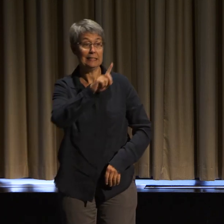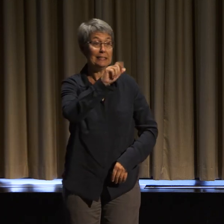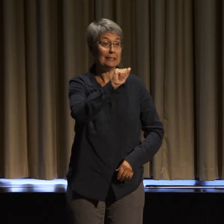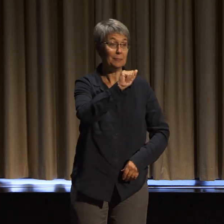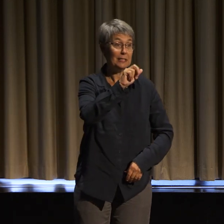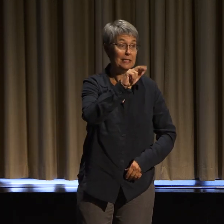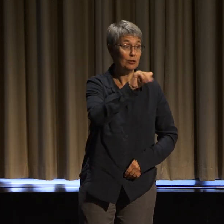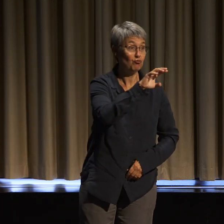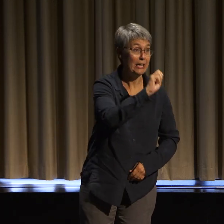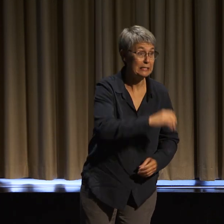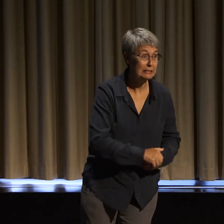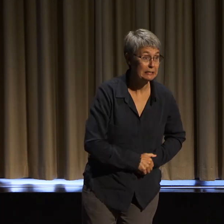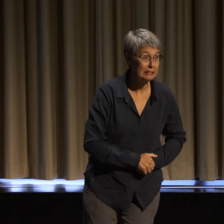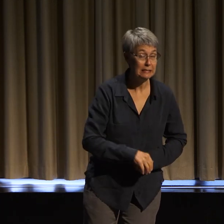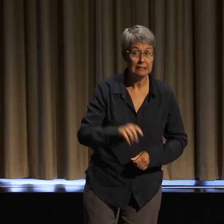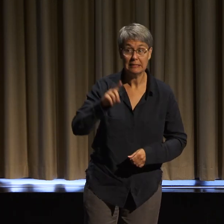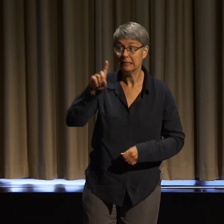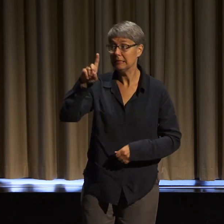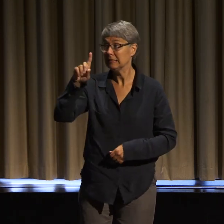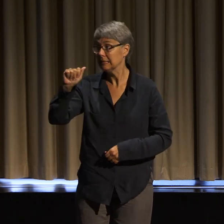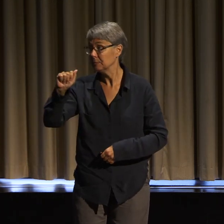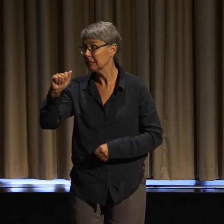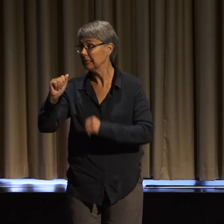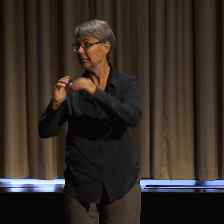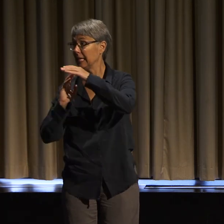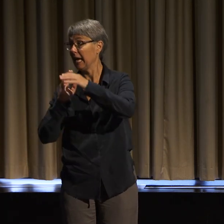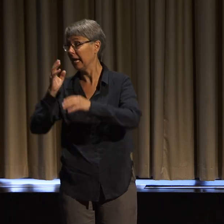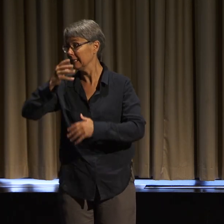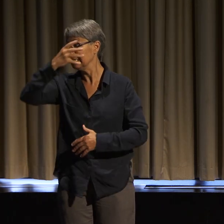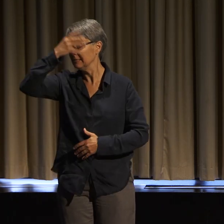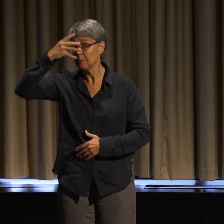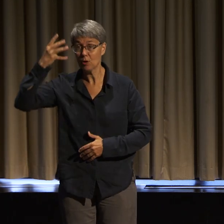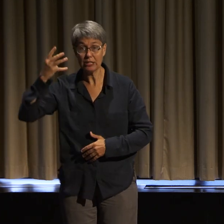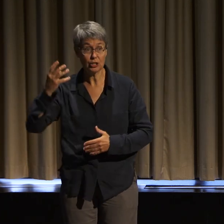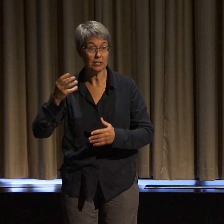But I also feel like, for me, what was so powerful that kept coming up